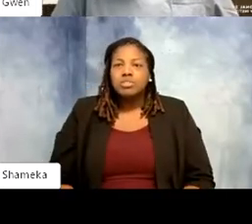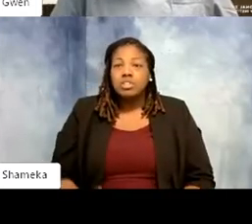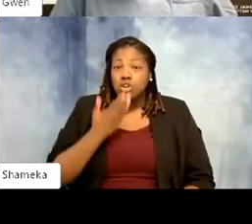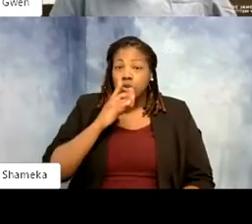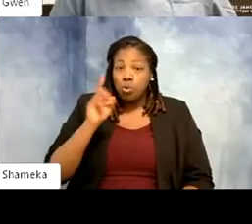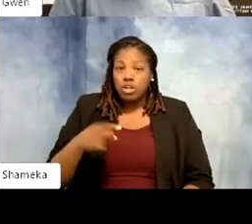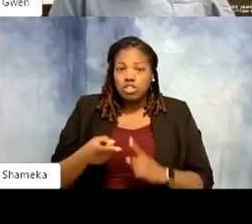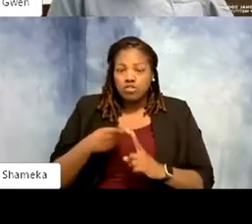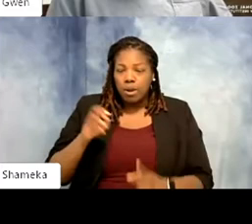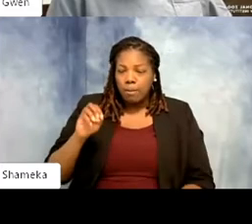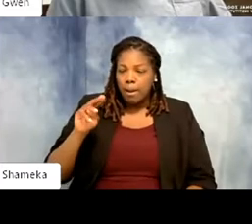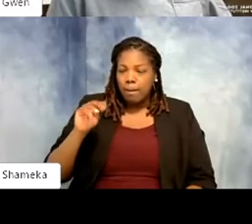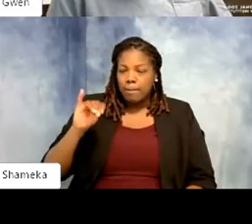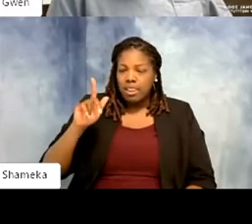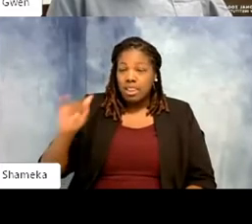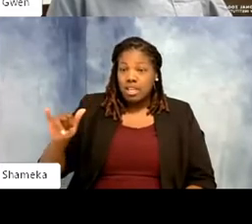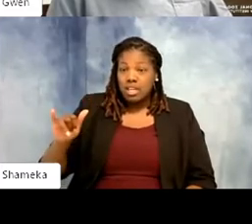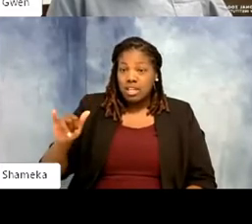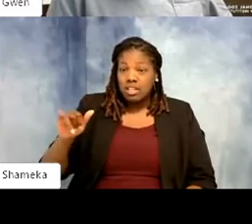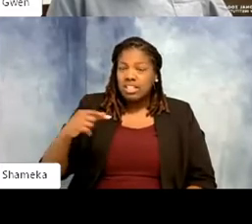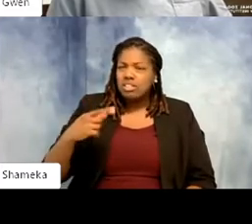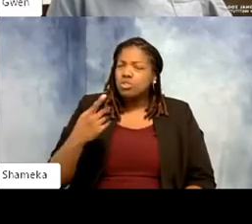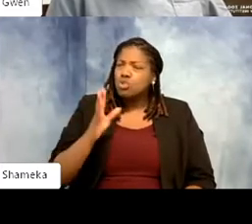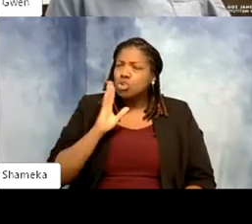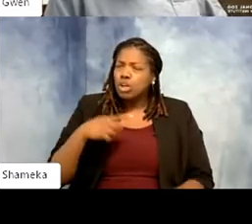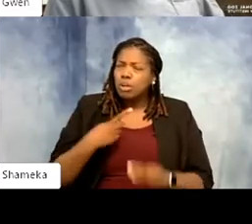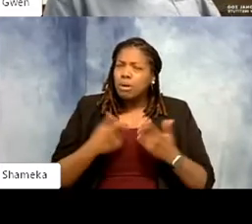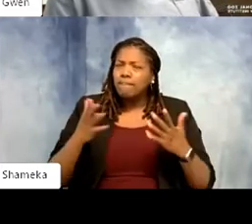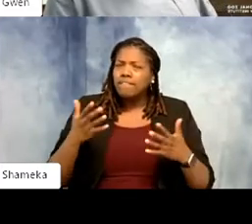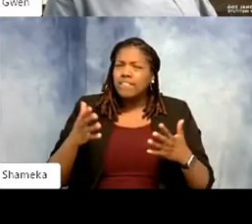Emily in the chat. Again we talked about these different types of birds, some you go in with,